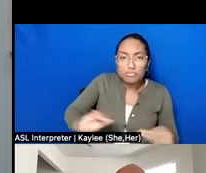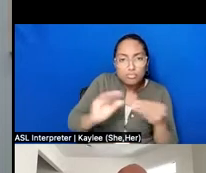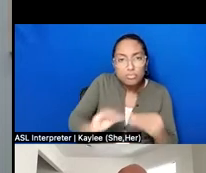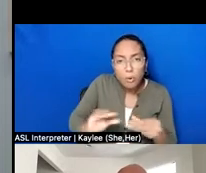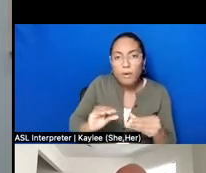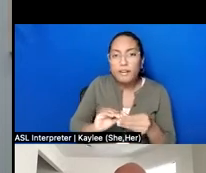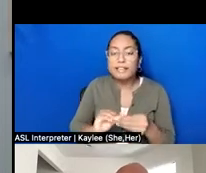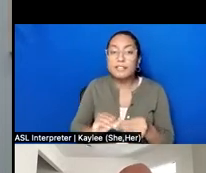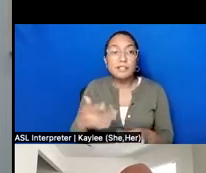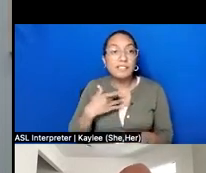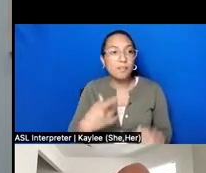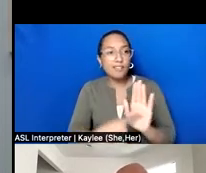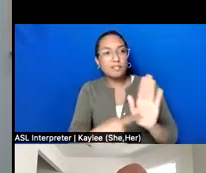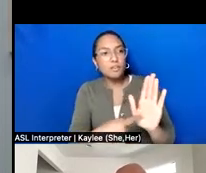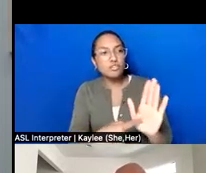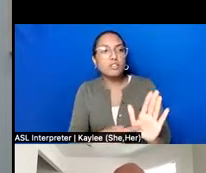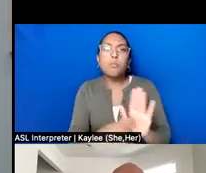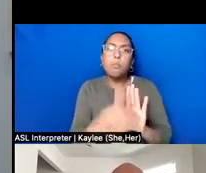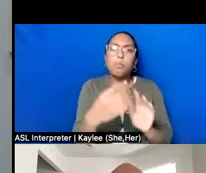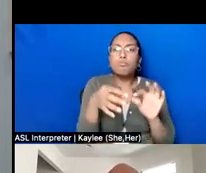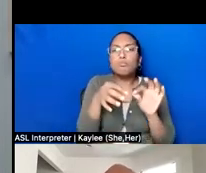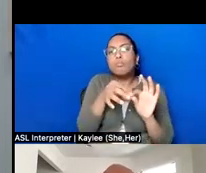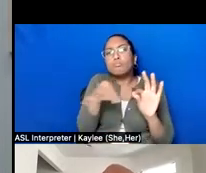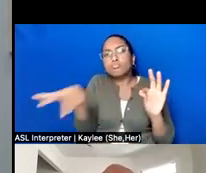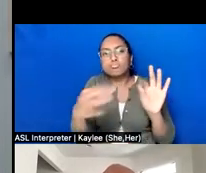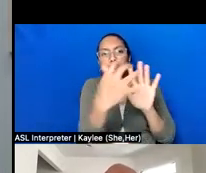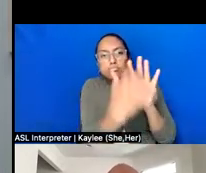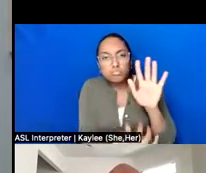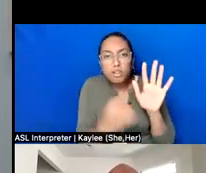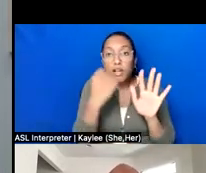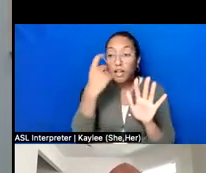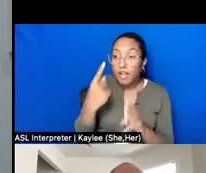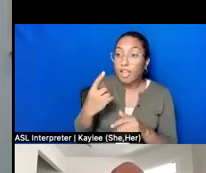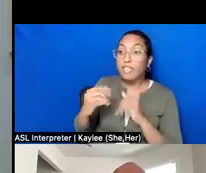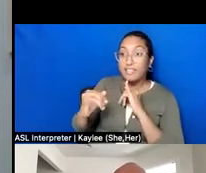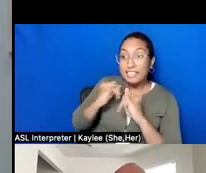these interviews. And, in fact, the interviewing is often what most people think of and are focused